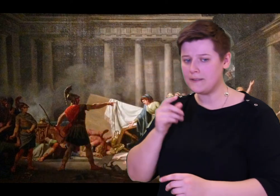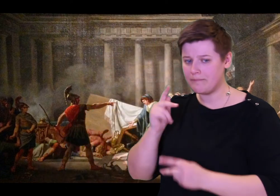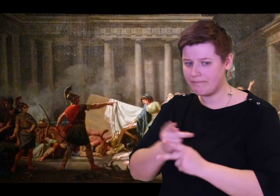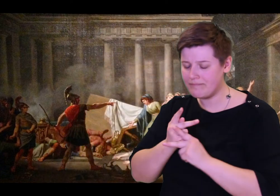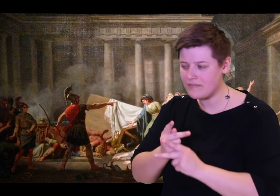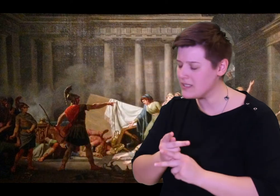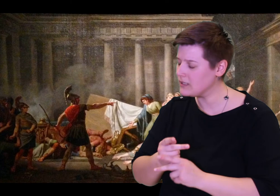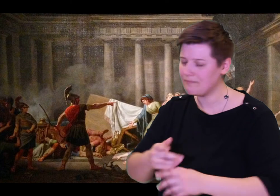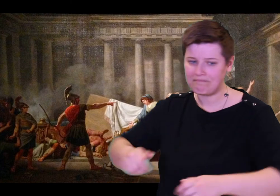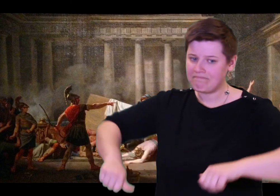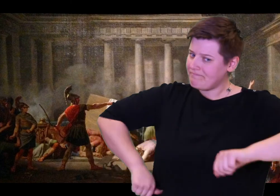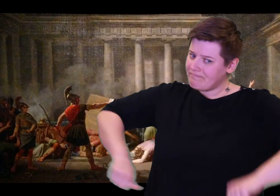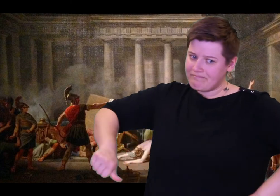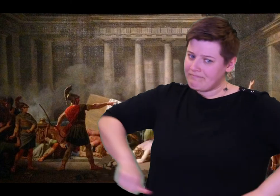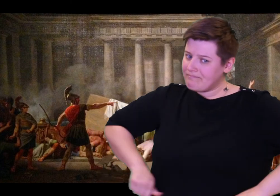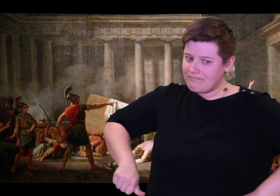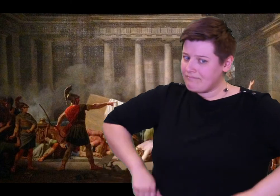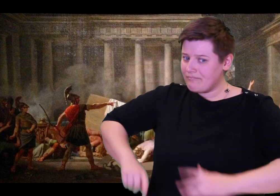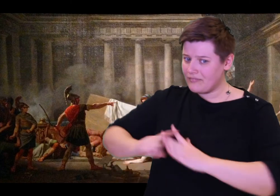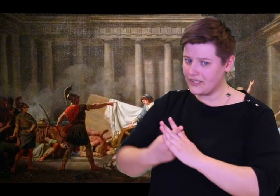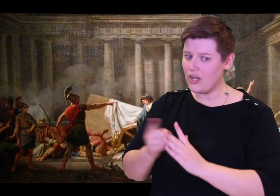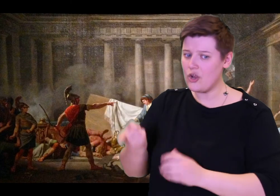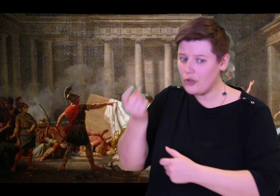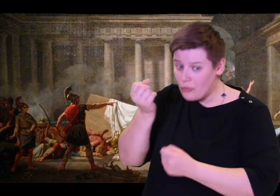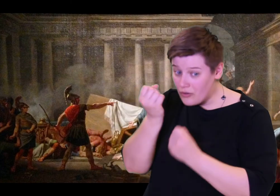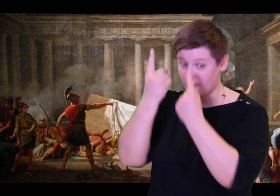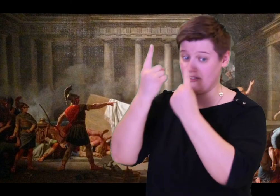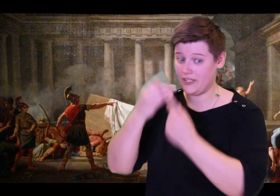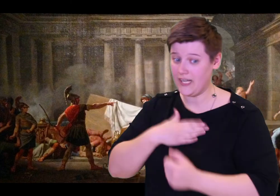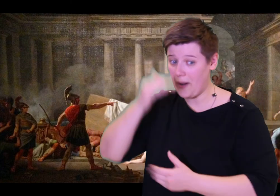You have endured so much misery. Your